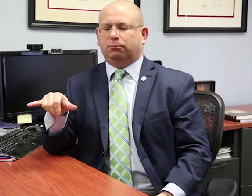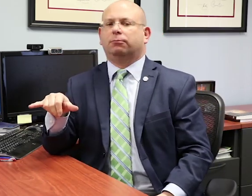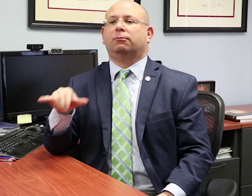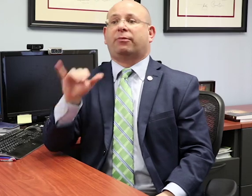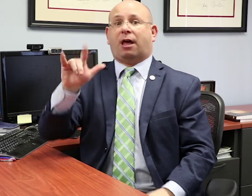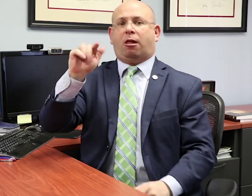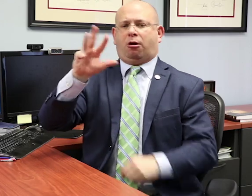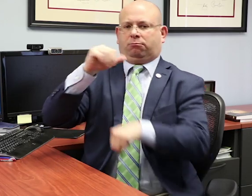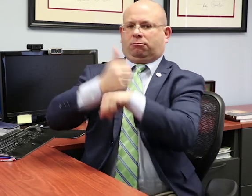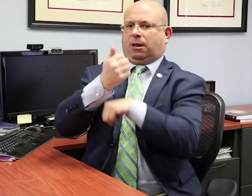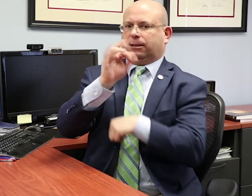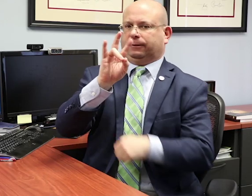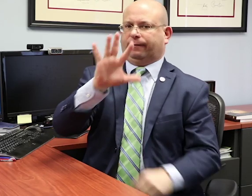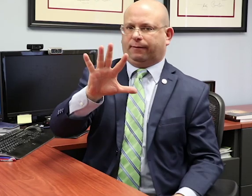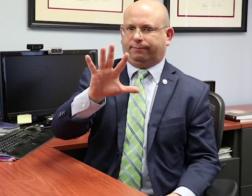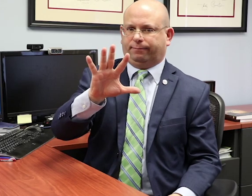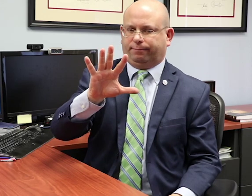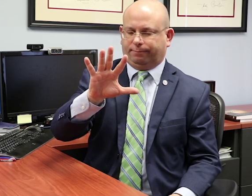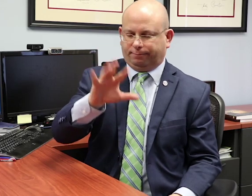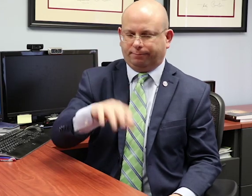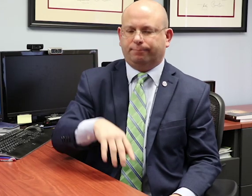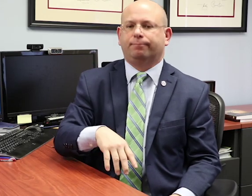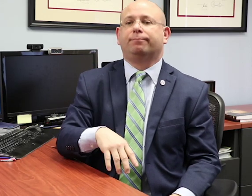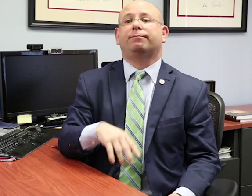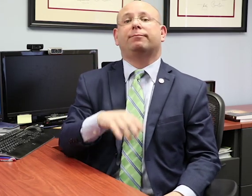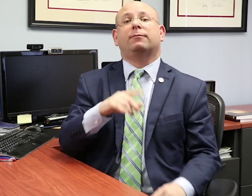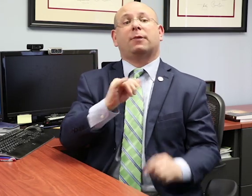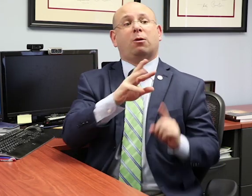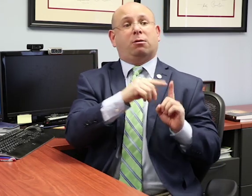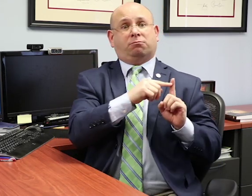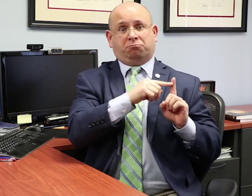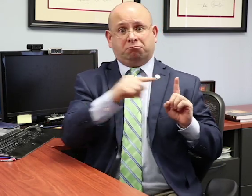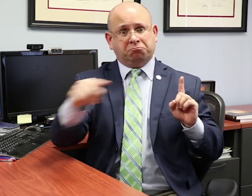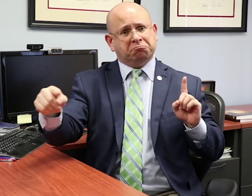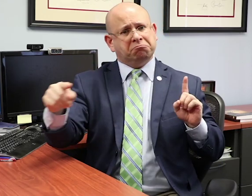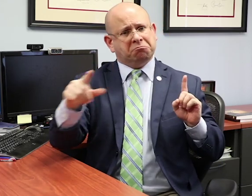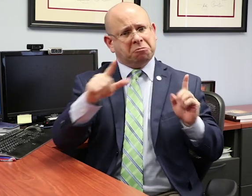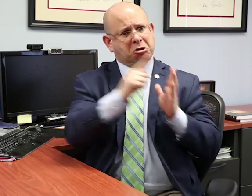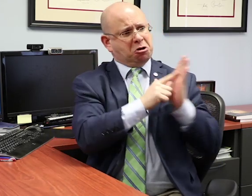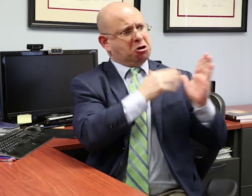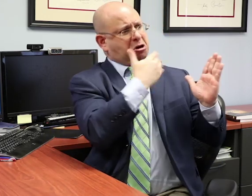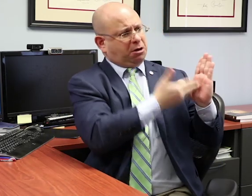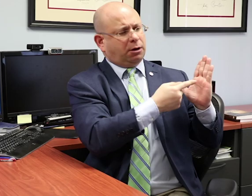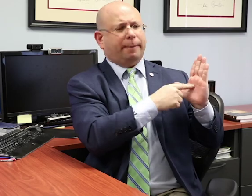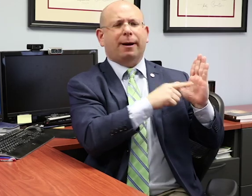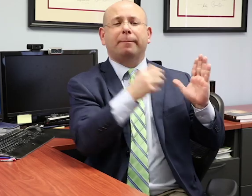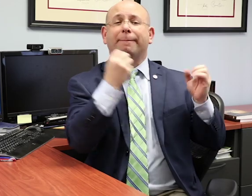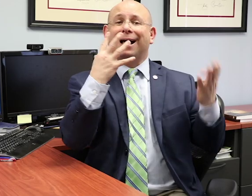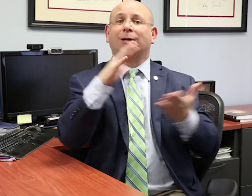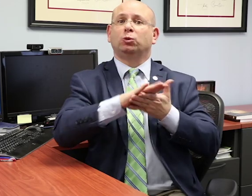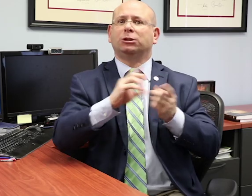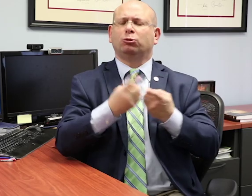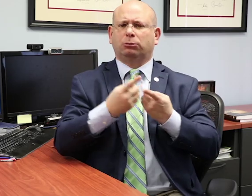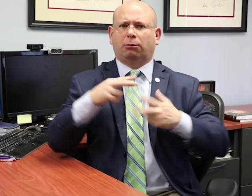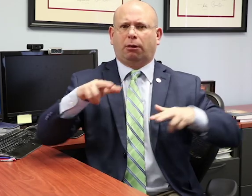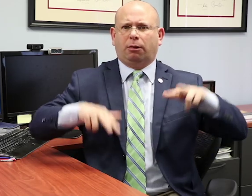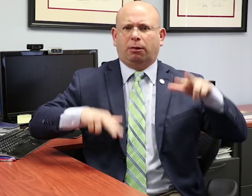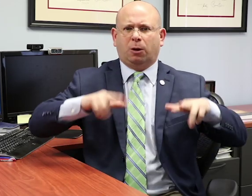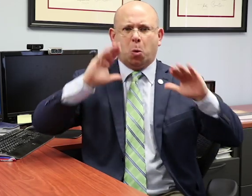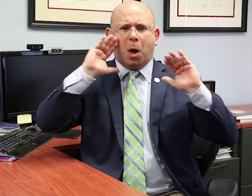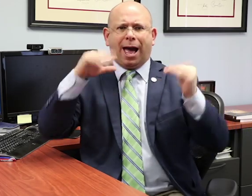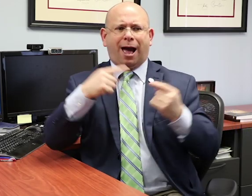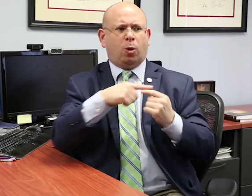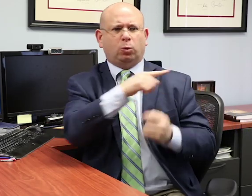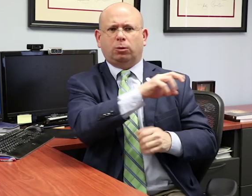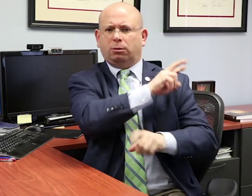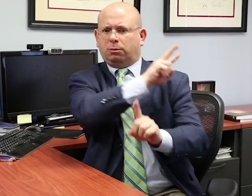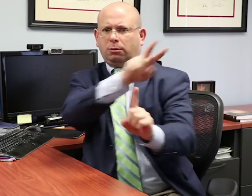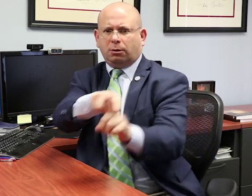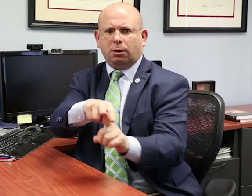Passed in 1975, the IDEA has been in effect but many school districts have struggled with how to apply the law